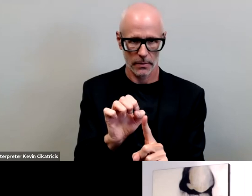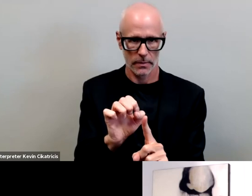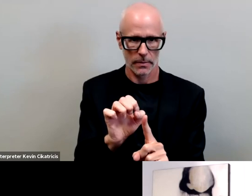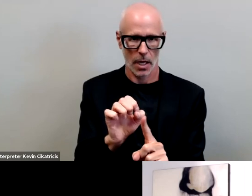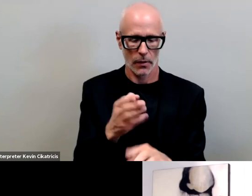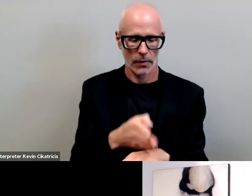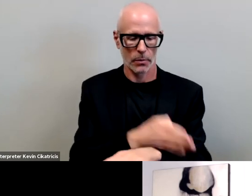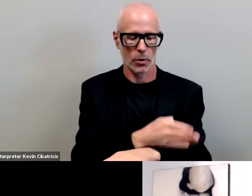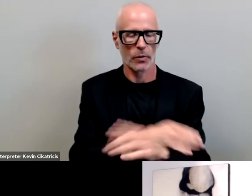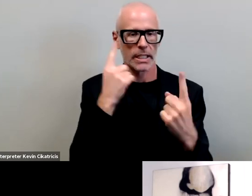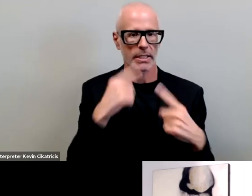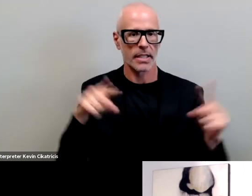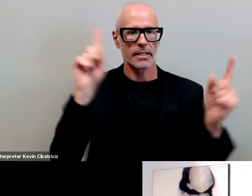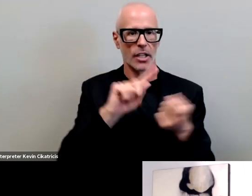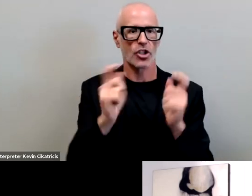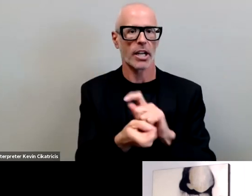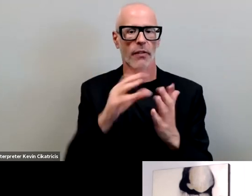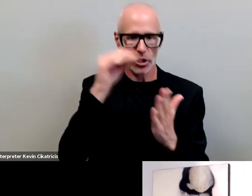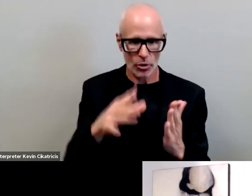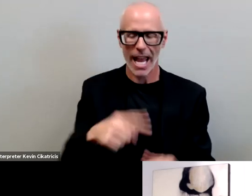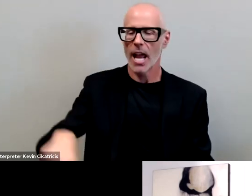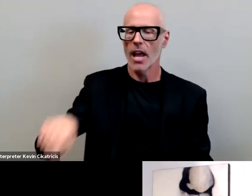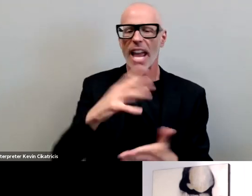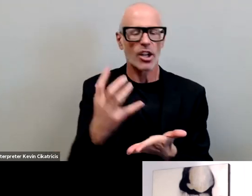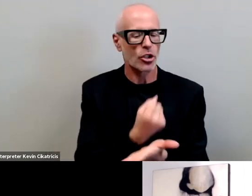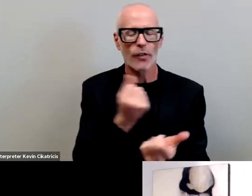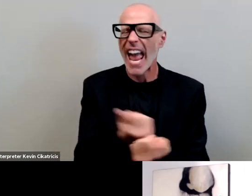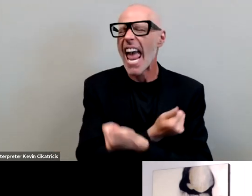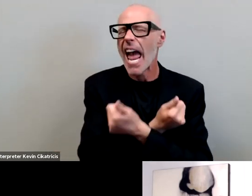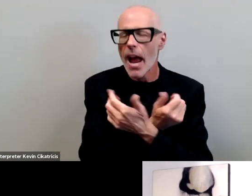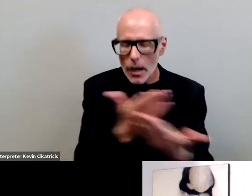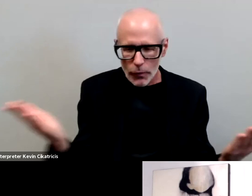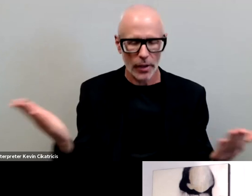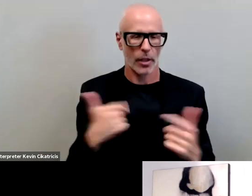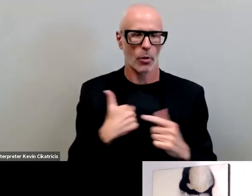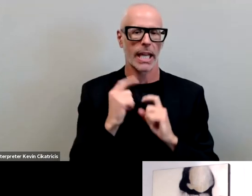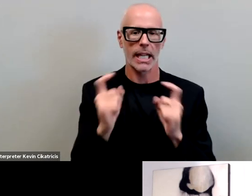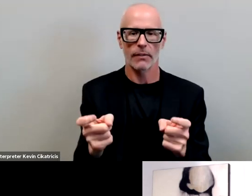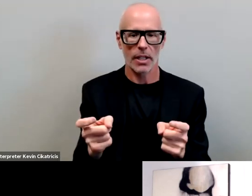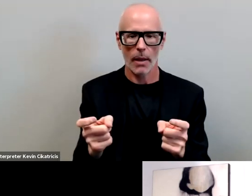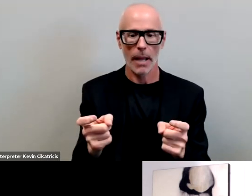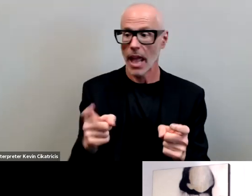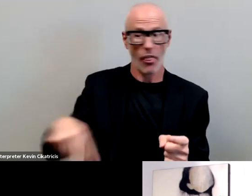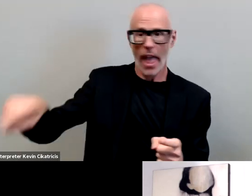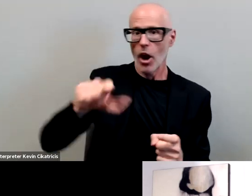for our students they deserve everything we can give to them and they are not the problem we are